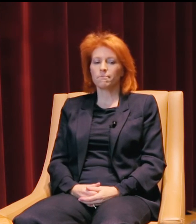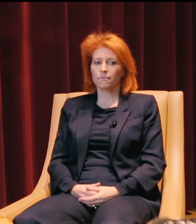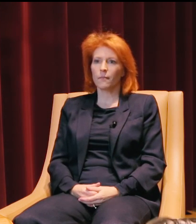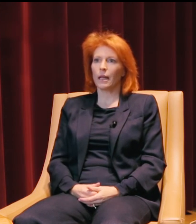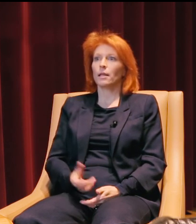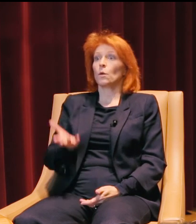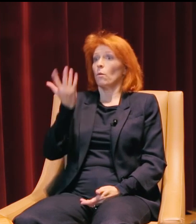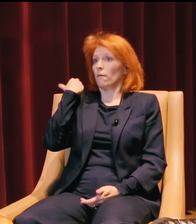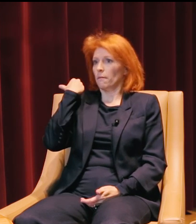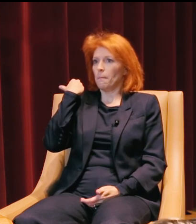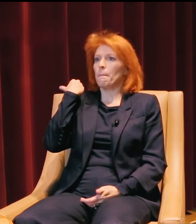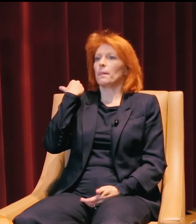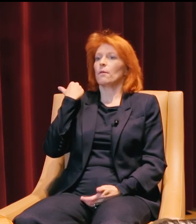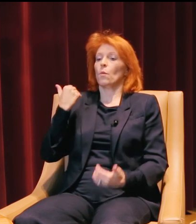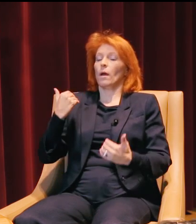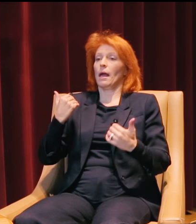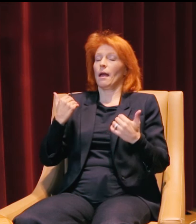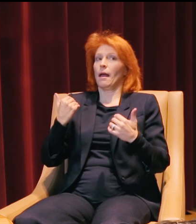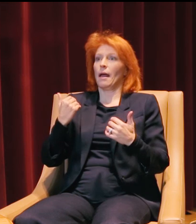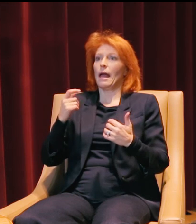A while ago, we had to assemble a pillbox